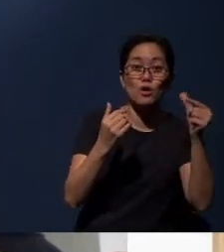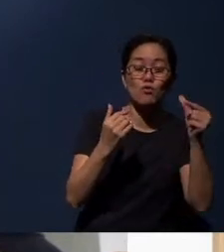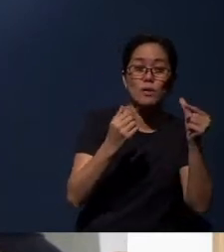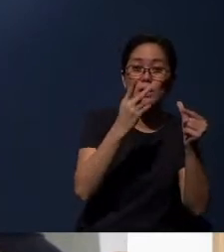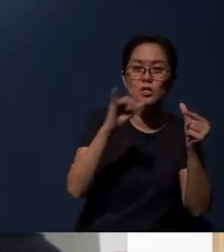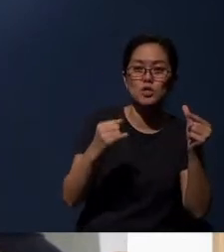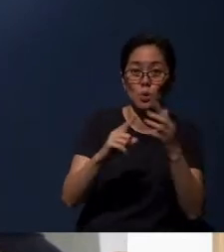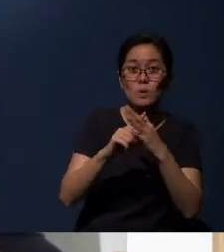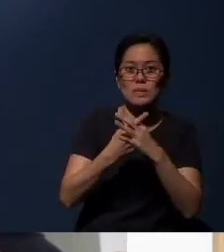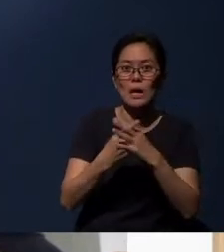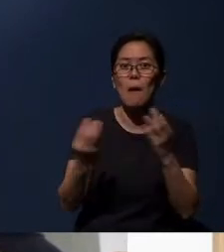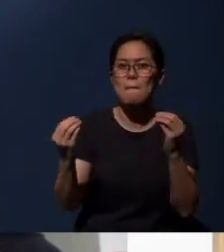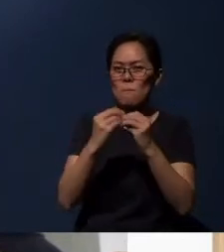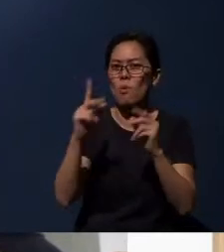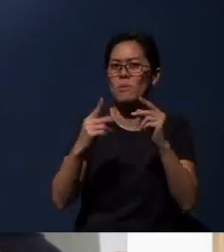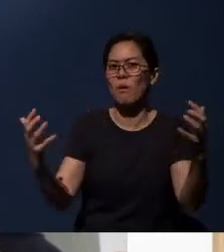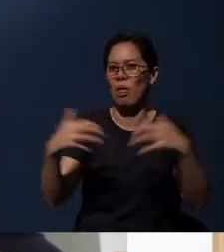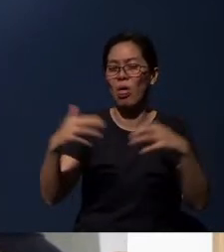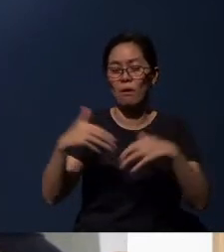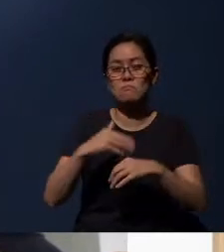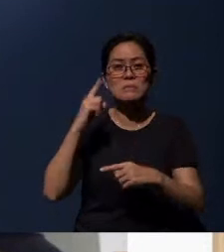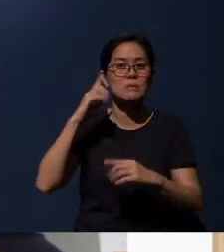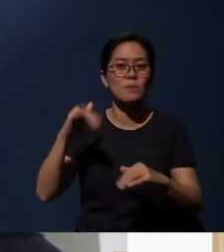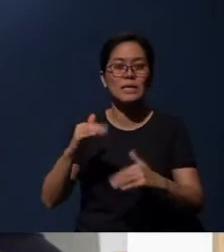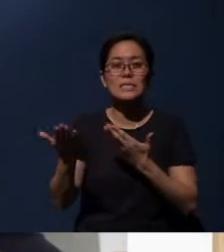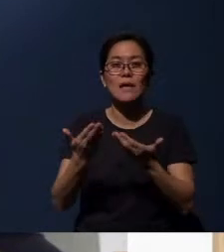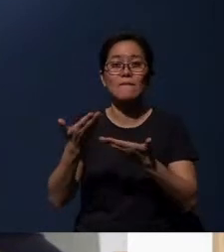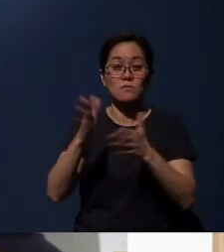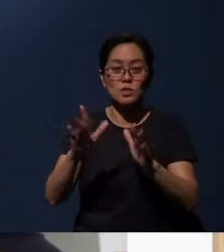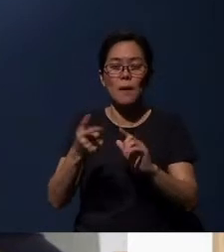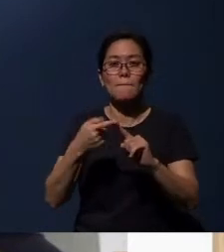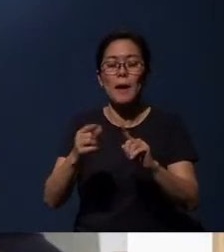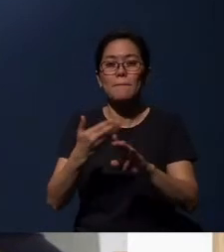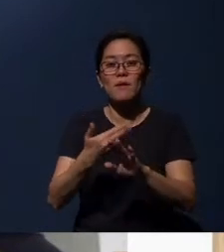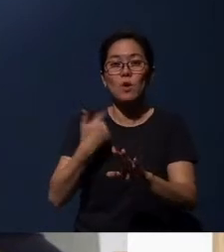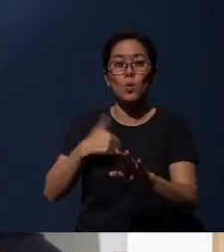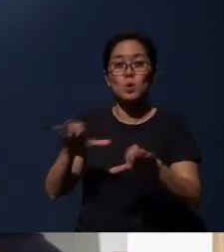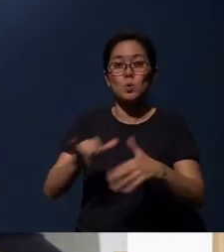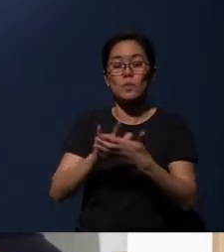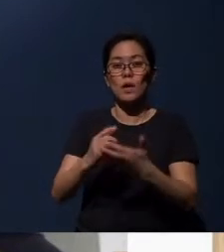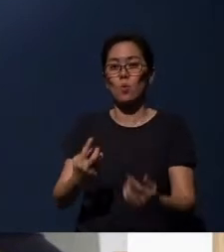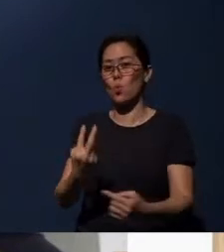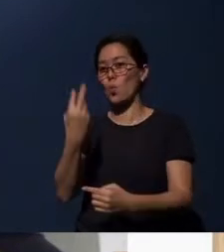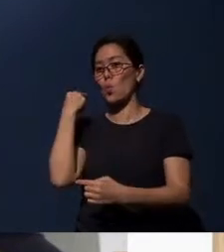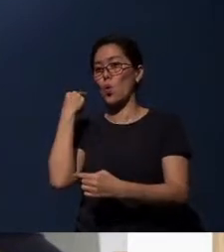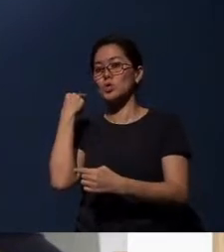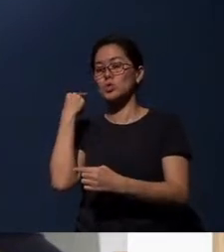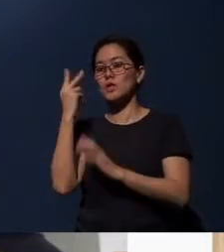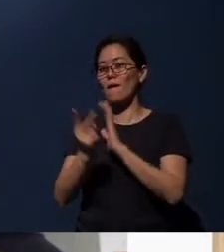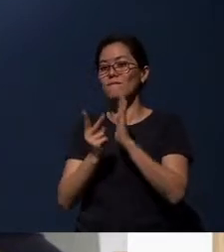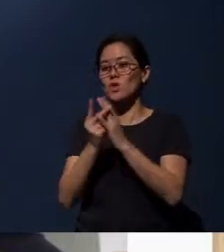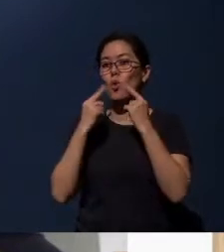Okay, service is over. But before we do that, let's watch the last video announcement.